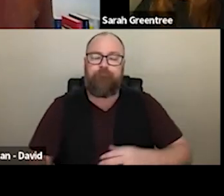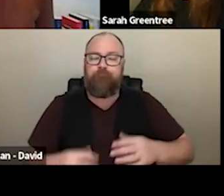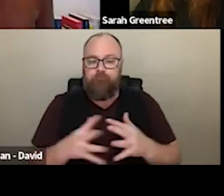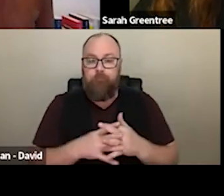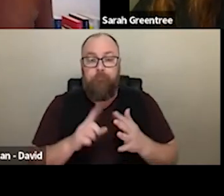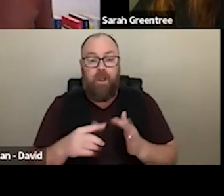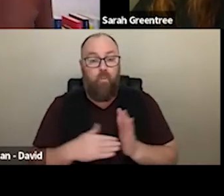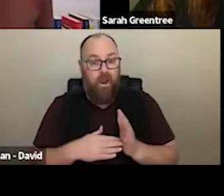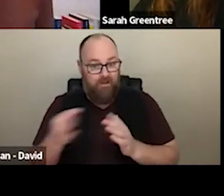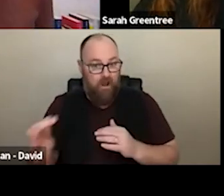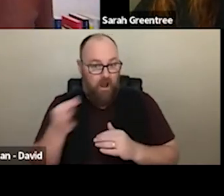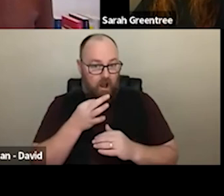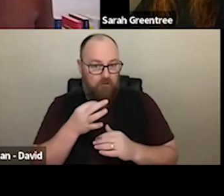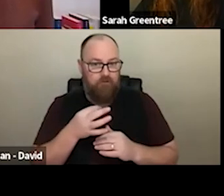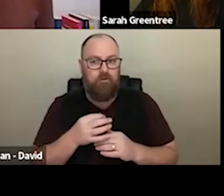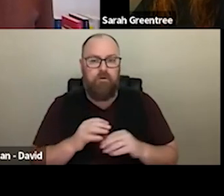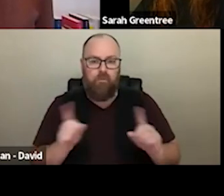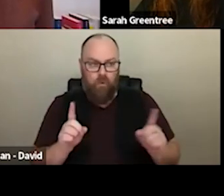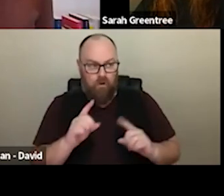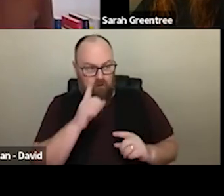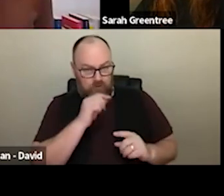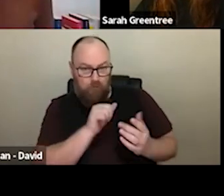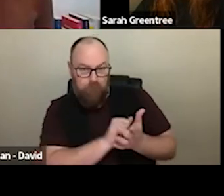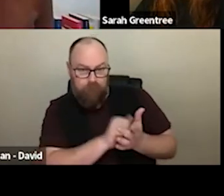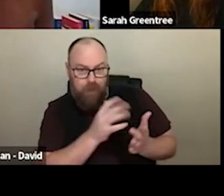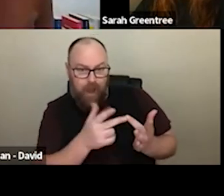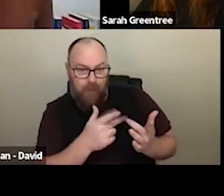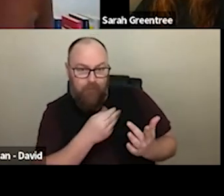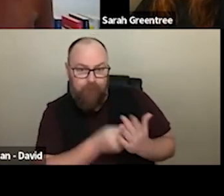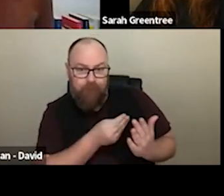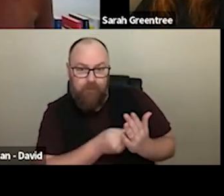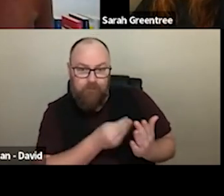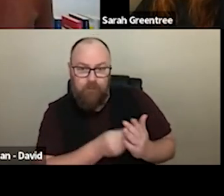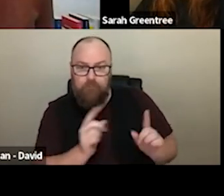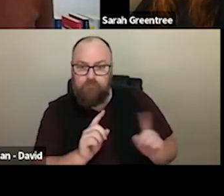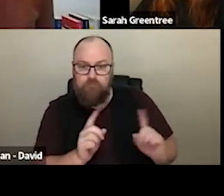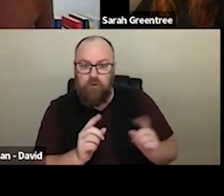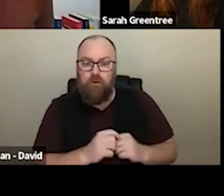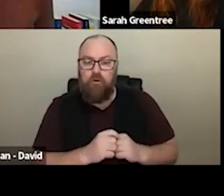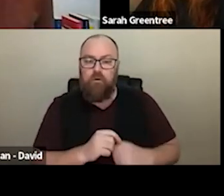arrangements Thanks, Sarah. Where's this? Asked a question. Highway has asked a question about leveraging other funds, and whatever happened to the old harmonized funding, reporting Arrangements